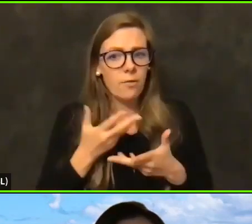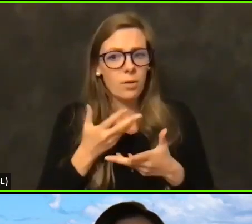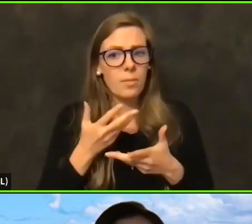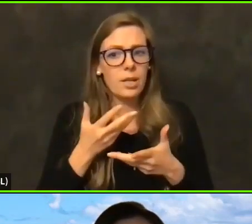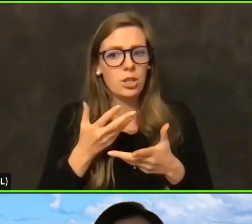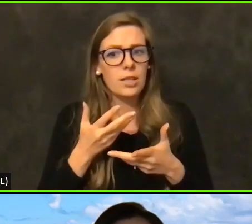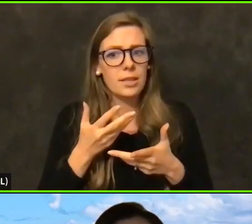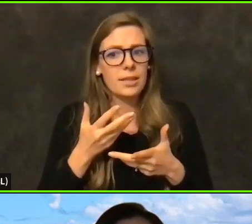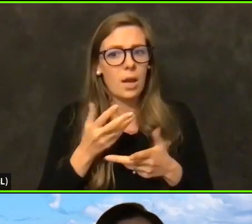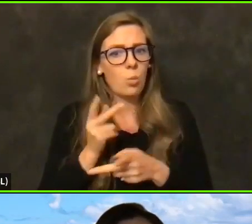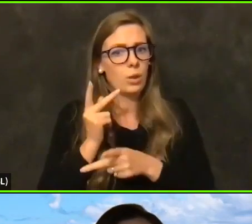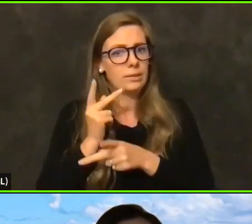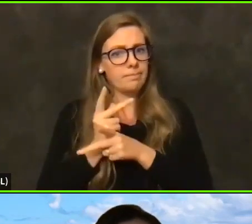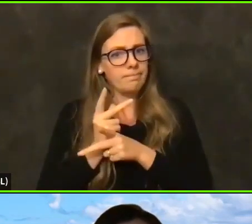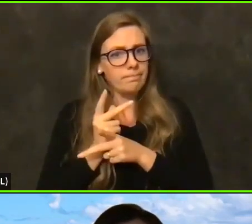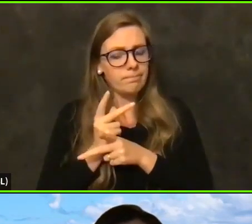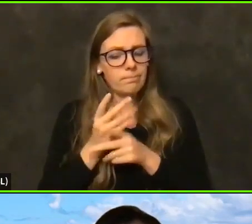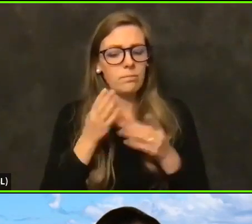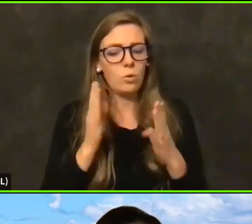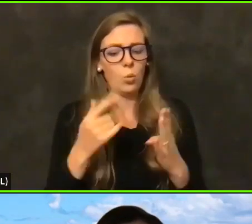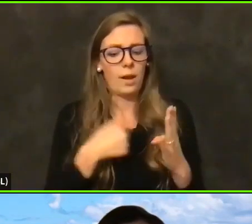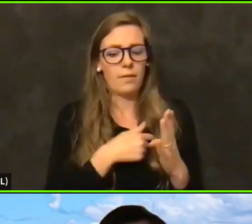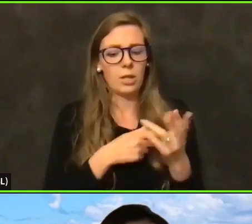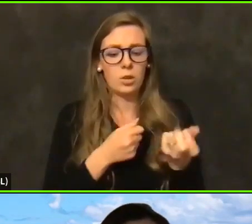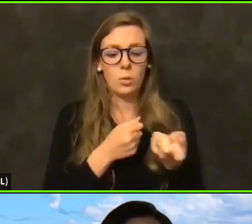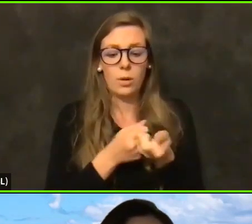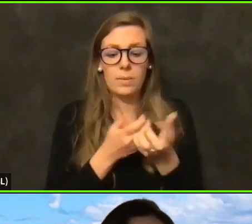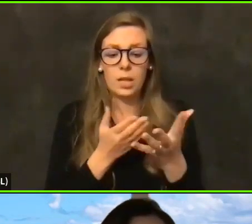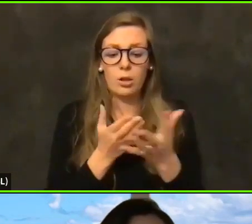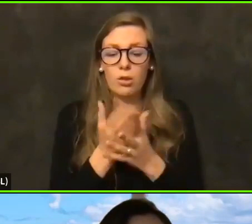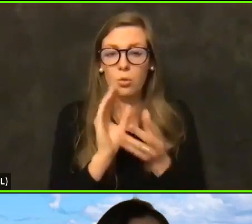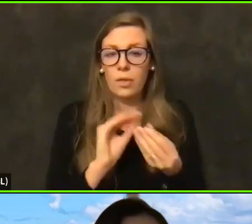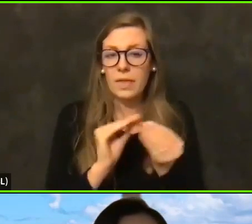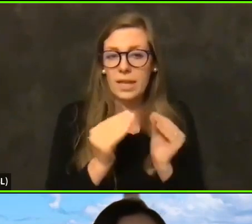And it is a way for us to be represented through the numbers and we want to be able to capture that.